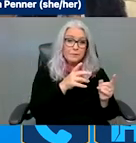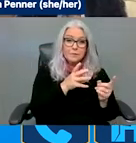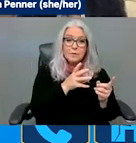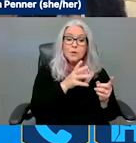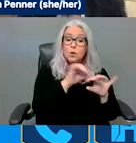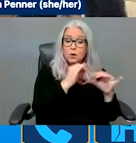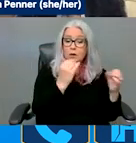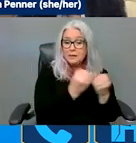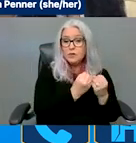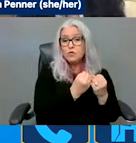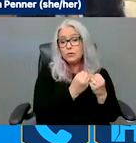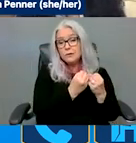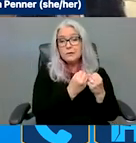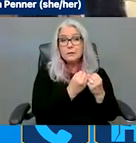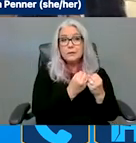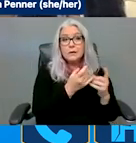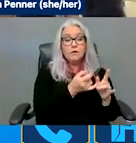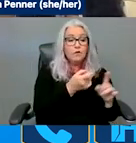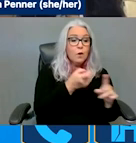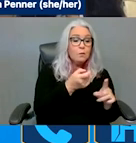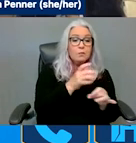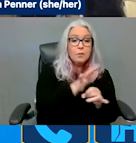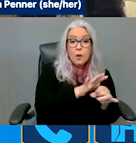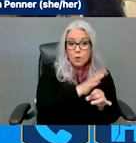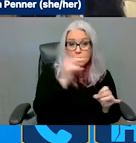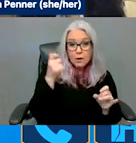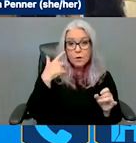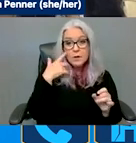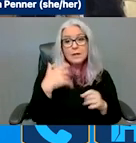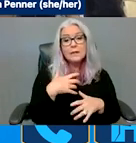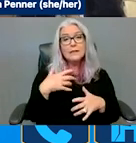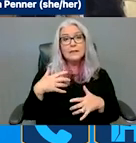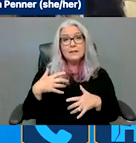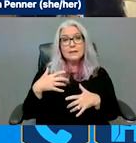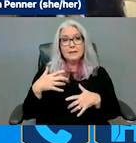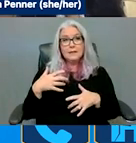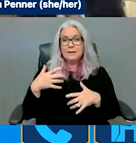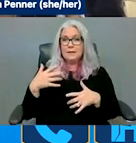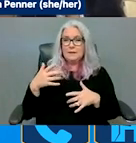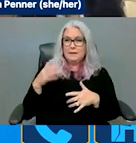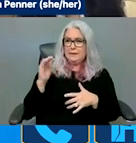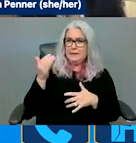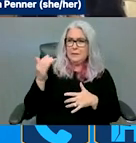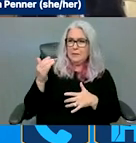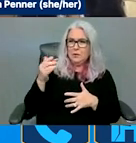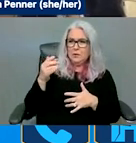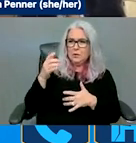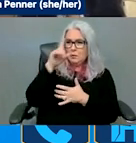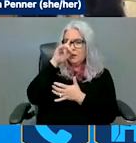organization staff or staff from local governments seem to have this belief that, you know, because it's a disaster and it's an emergency, it's